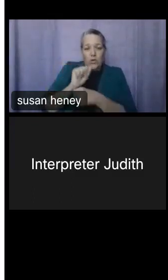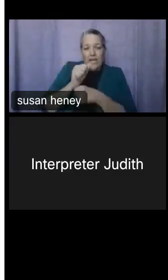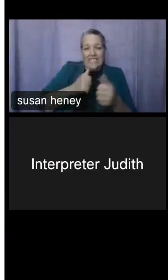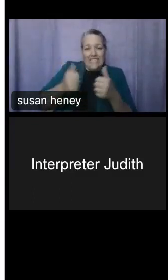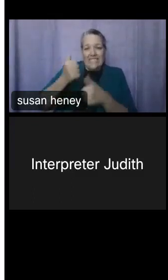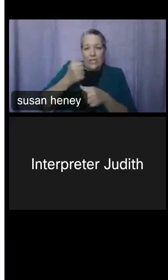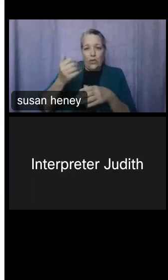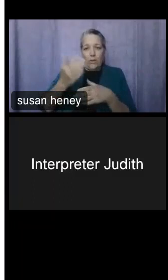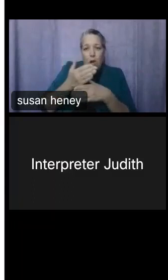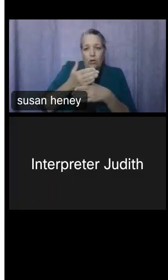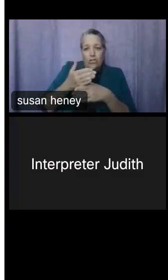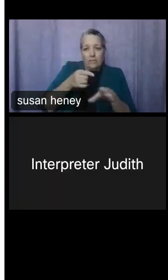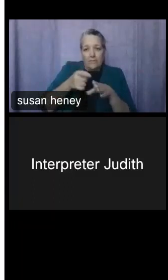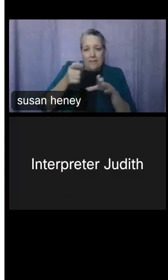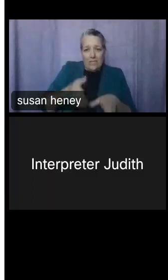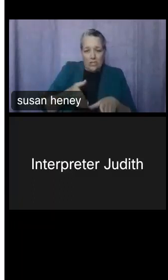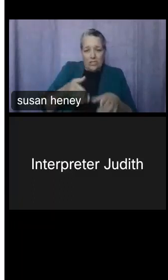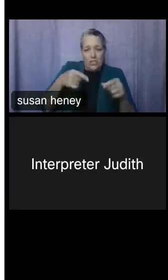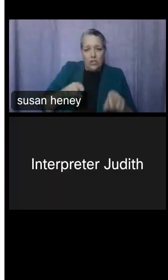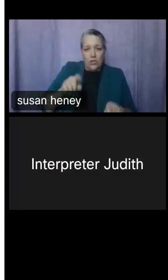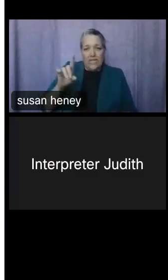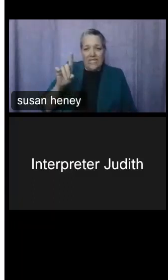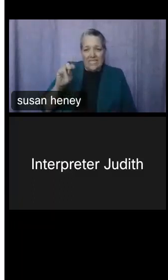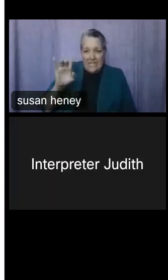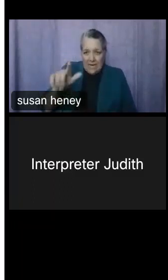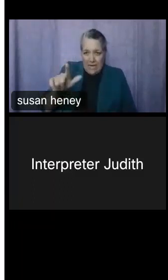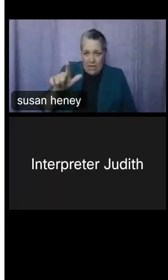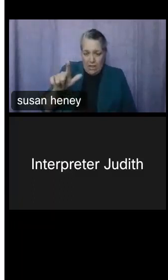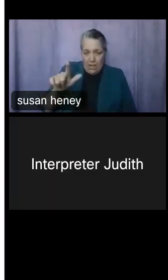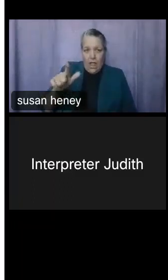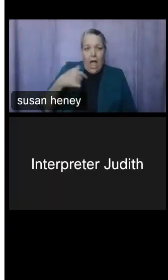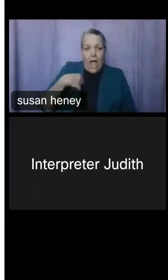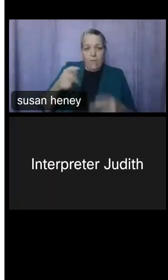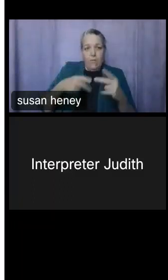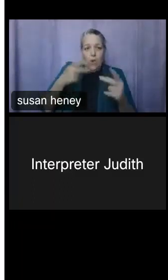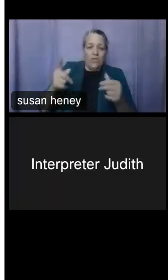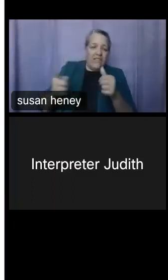specialist, where I proposed the first disability initiative for our special initiatives. One